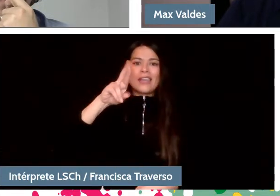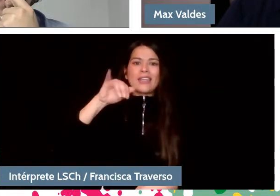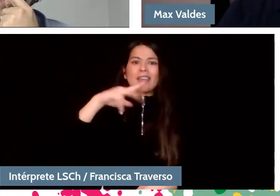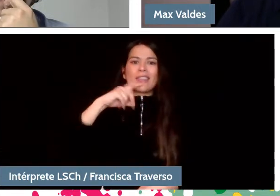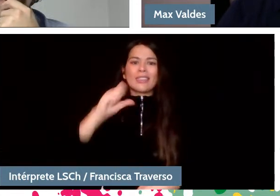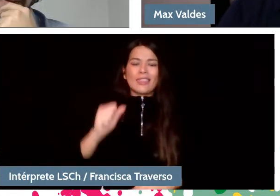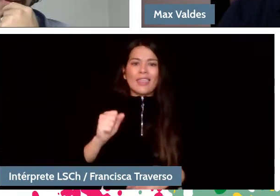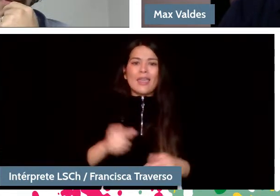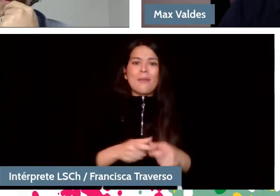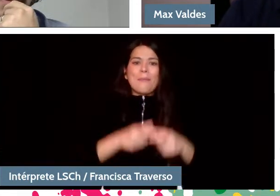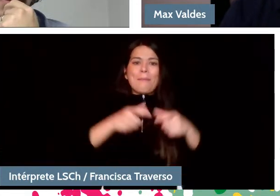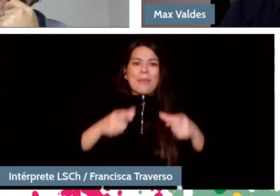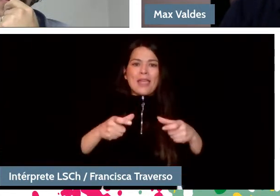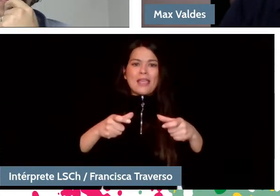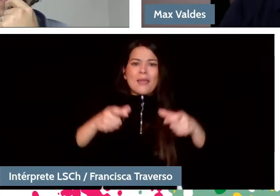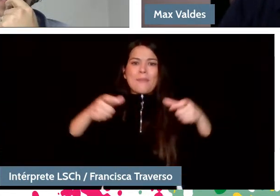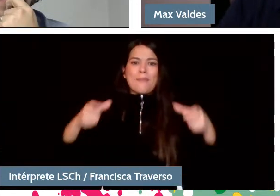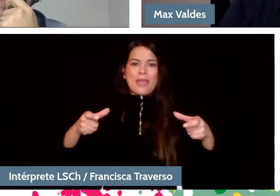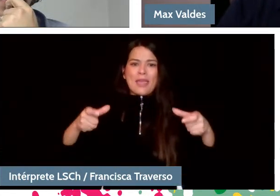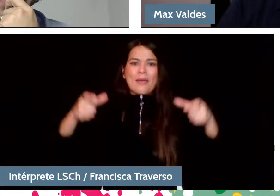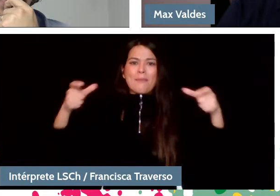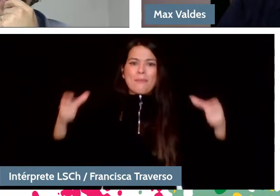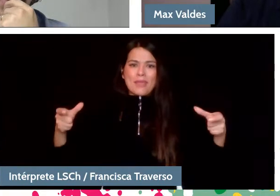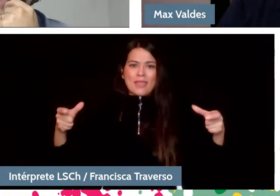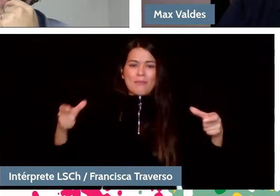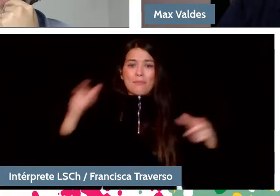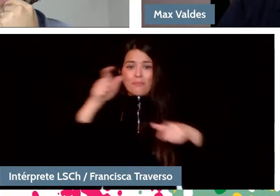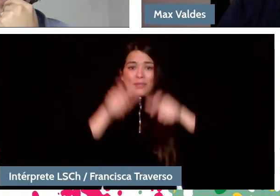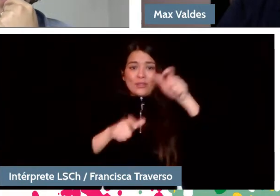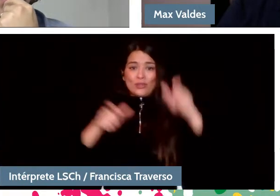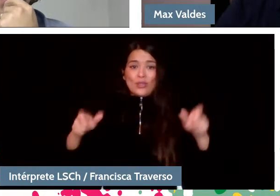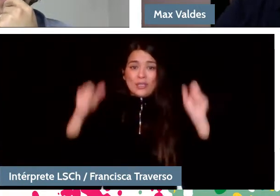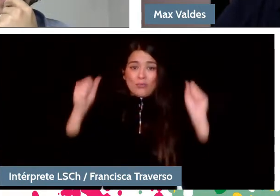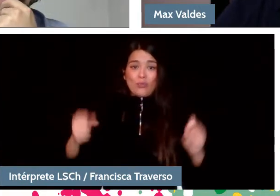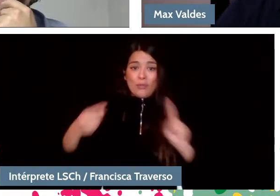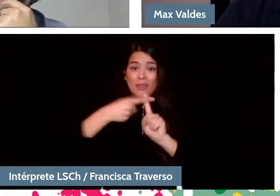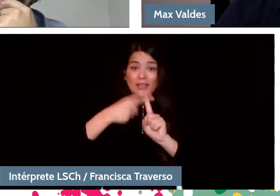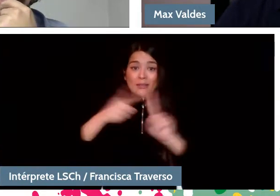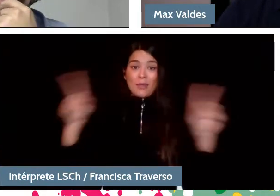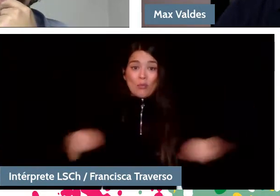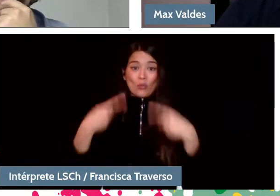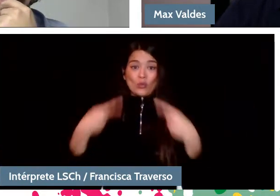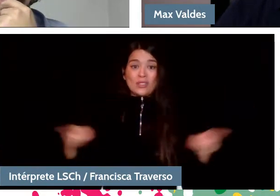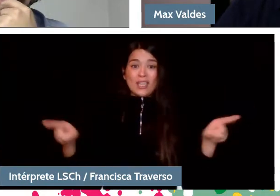but we never stopped making music. We had to make music separated by plastic panels